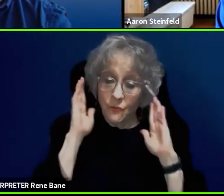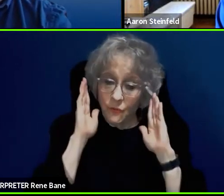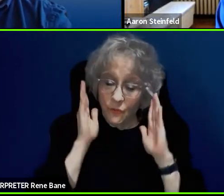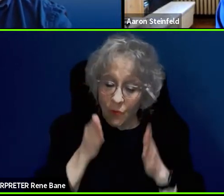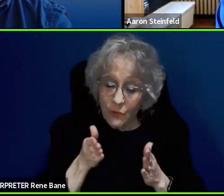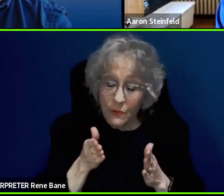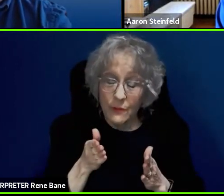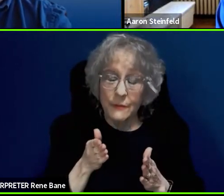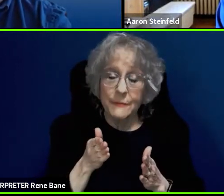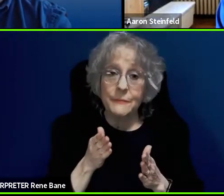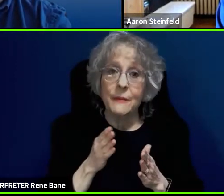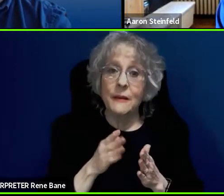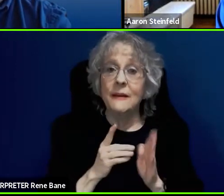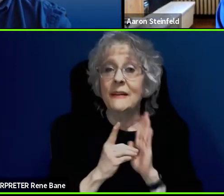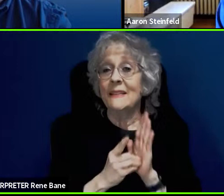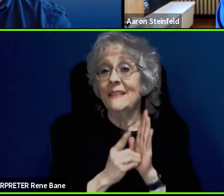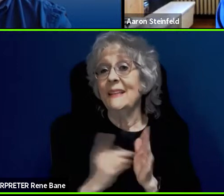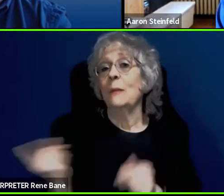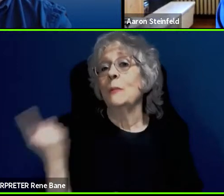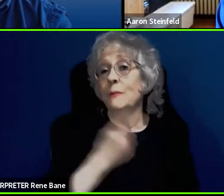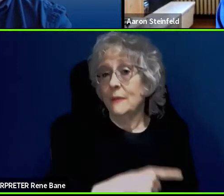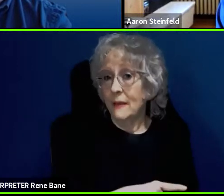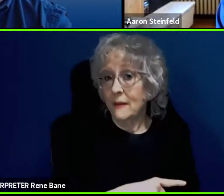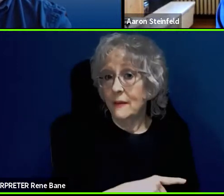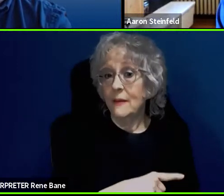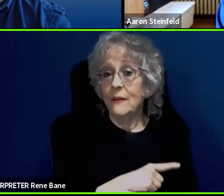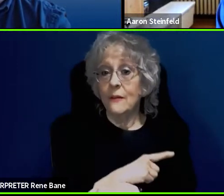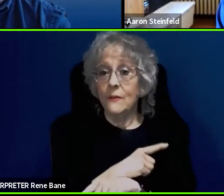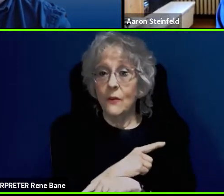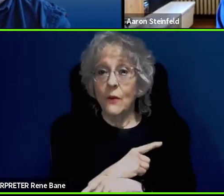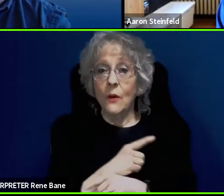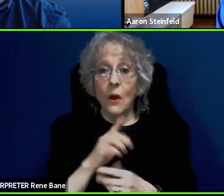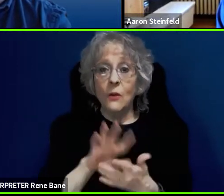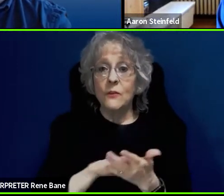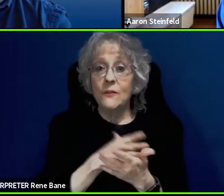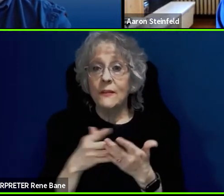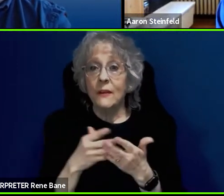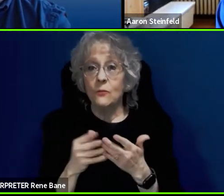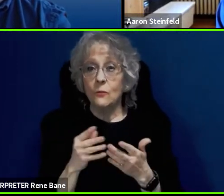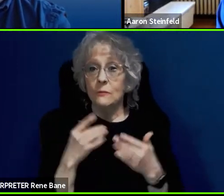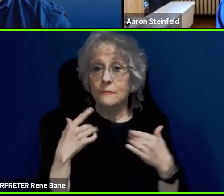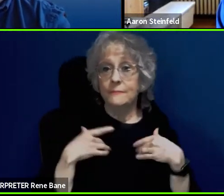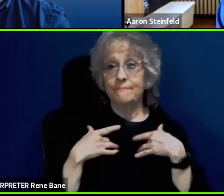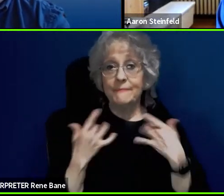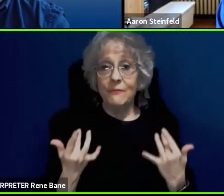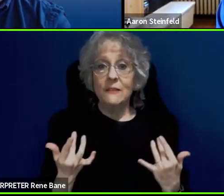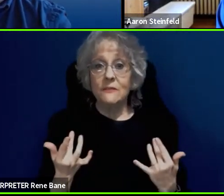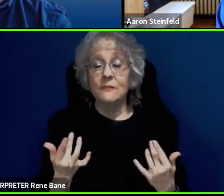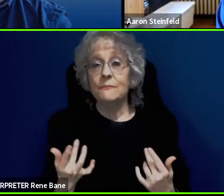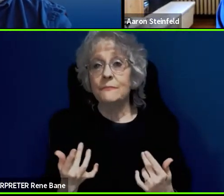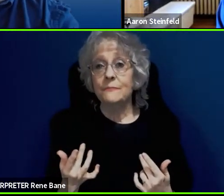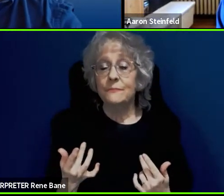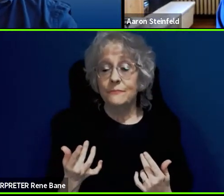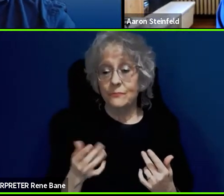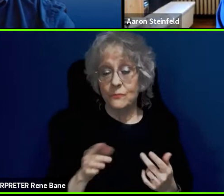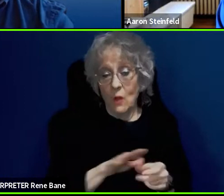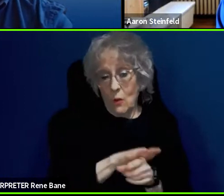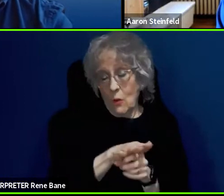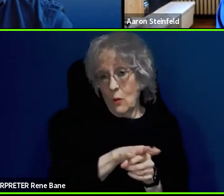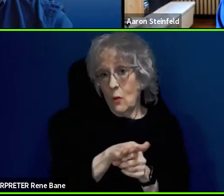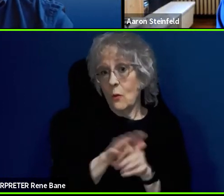kind of like demo days or kind of scheduled events where the local the local office of the operator